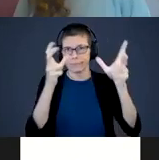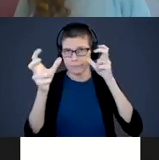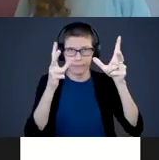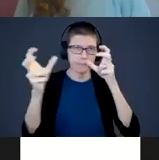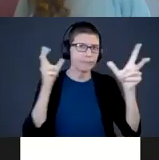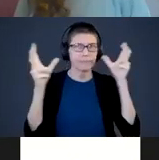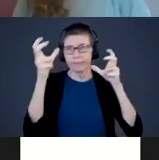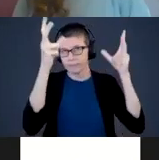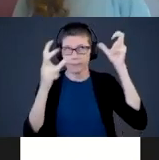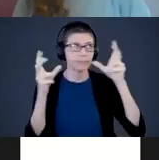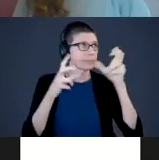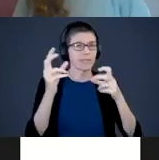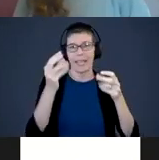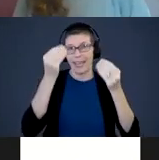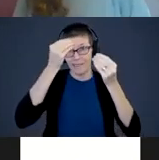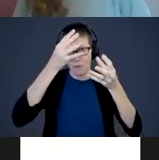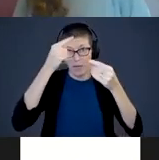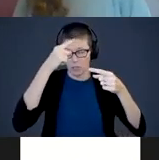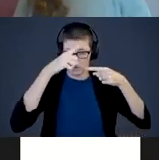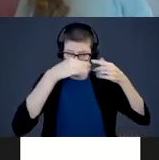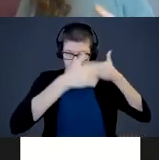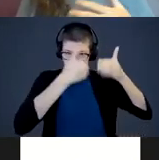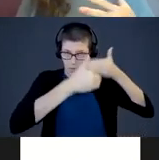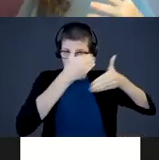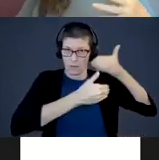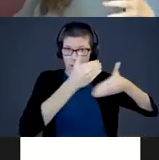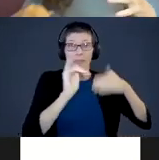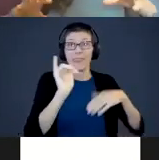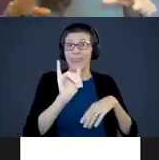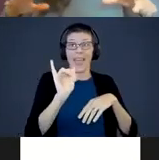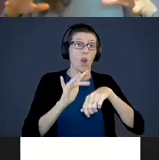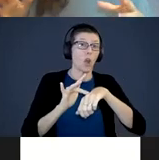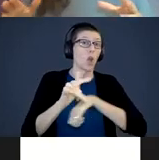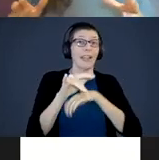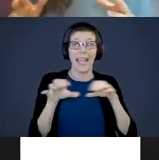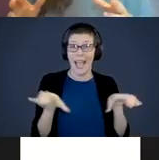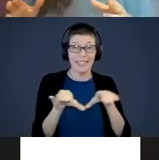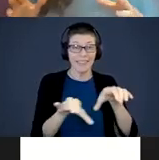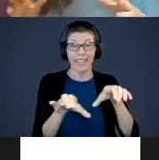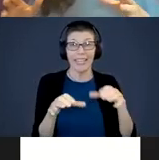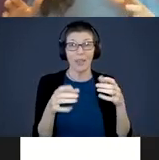processing that information. That early activity, especially what is happening in the first